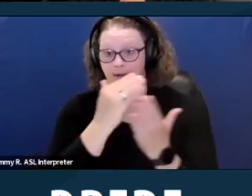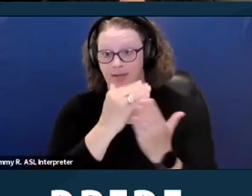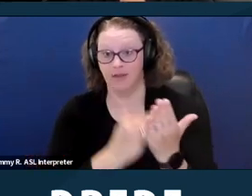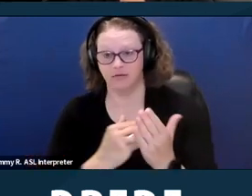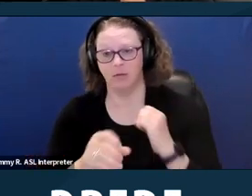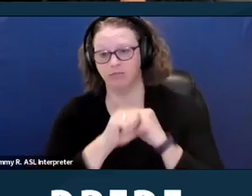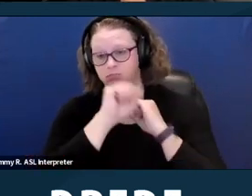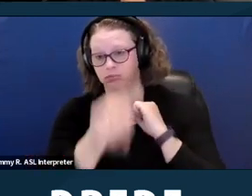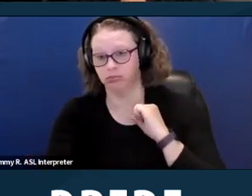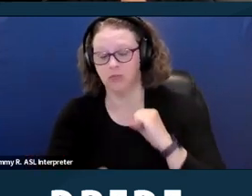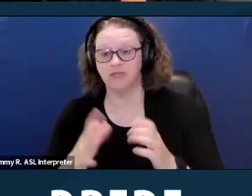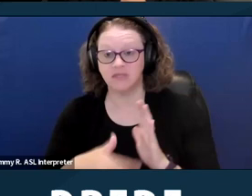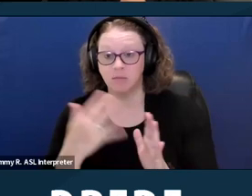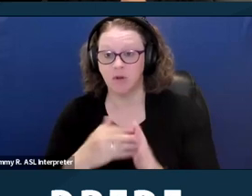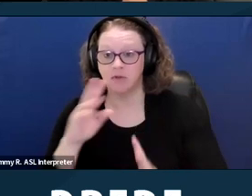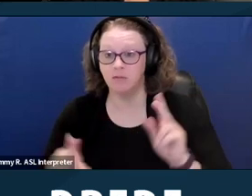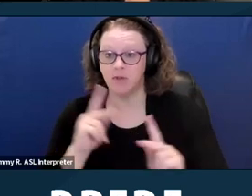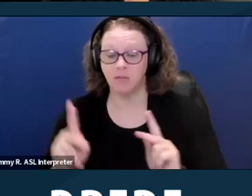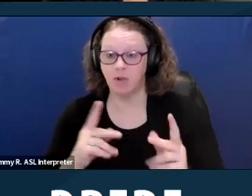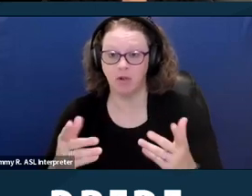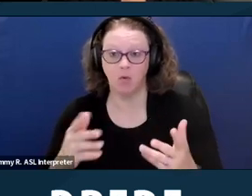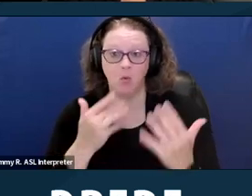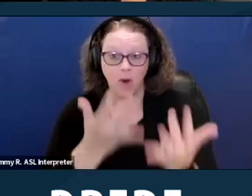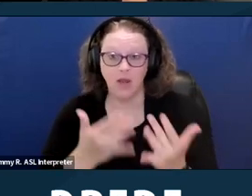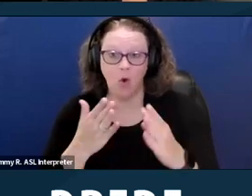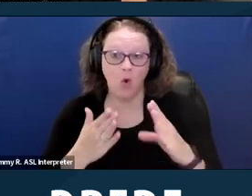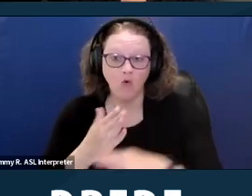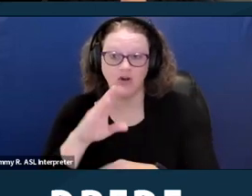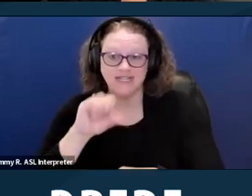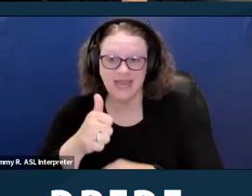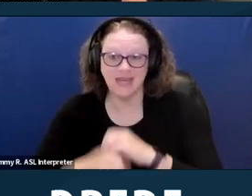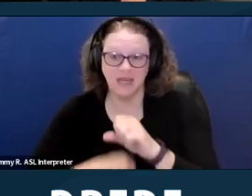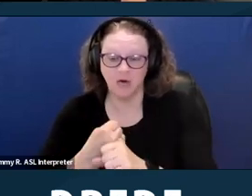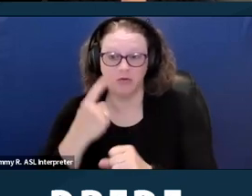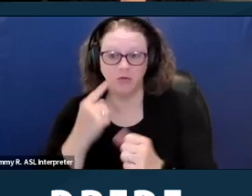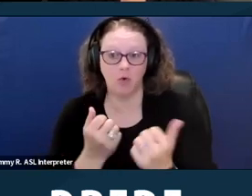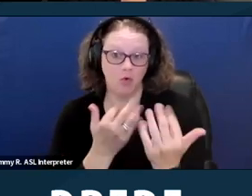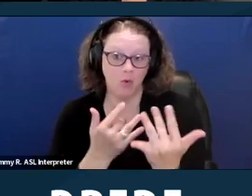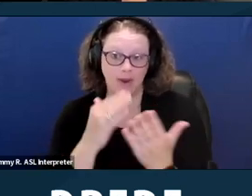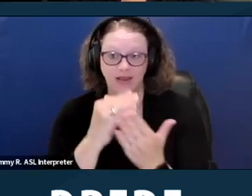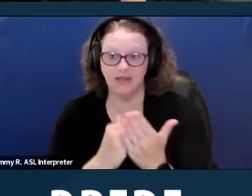of over 10 years when the wait list has been closed and then it'll be open for just a couple of weeks